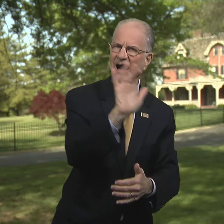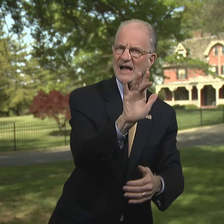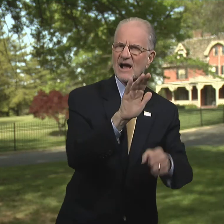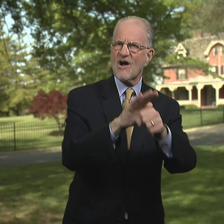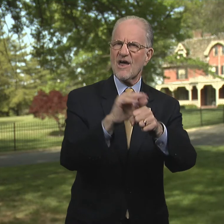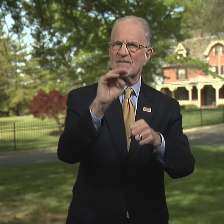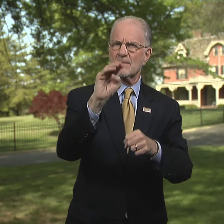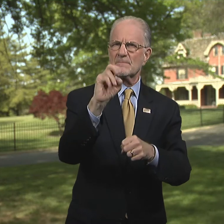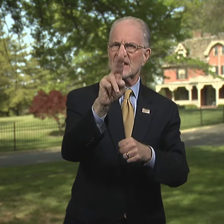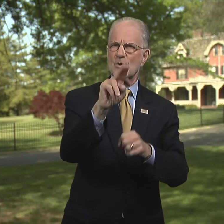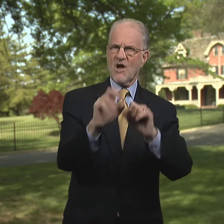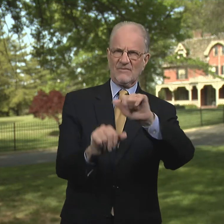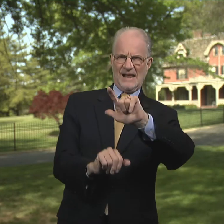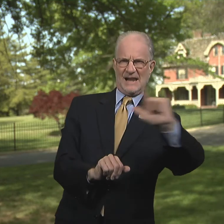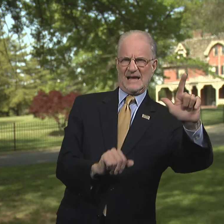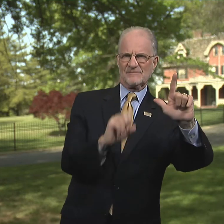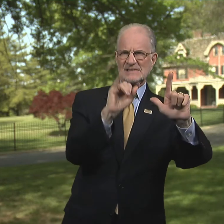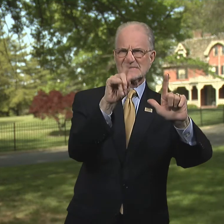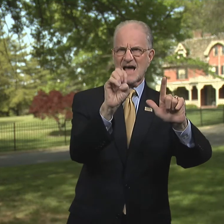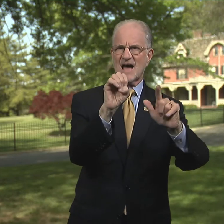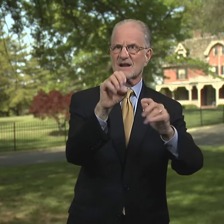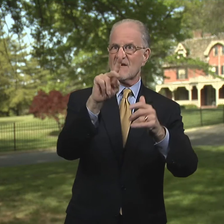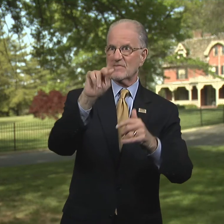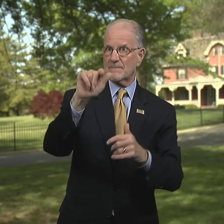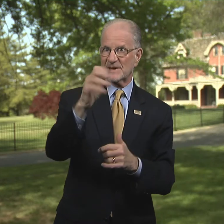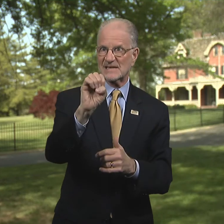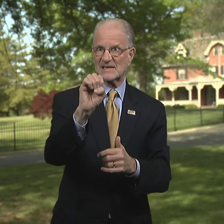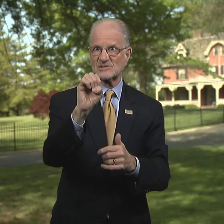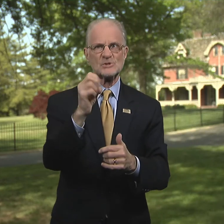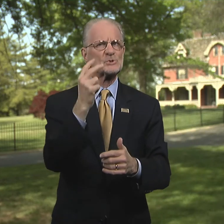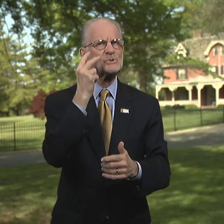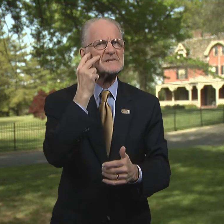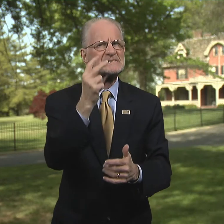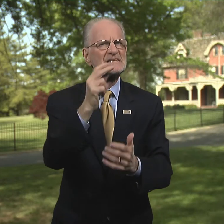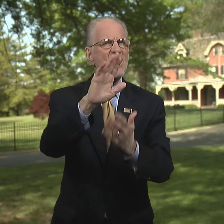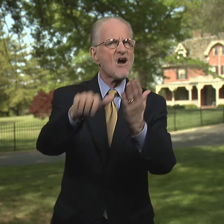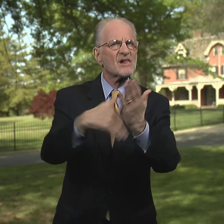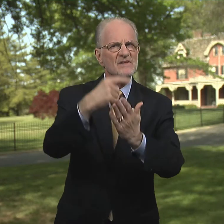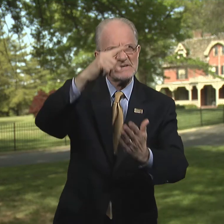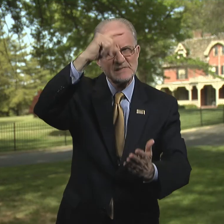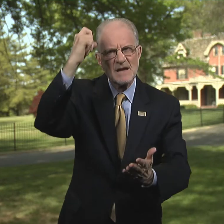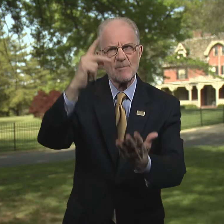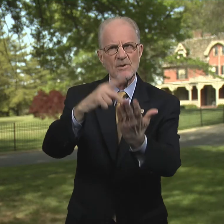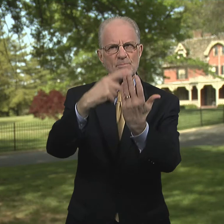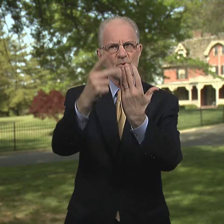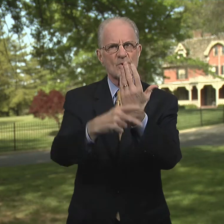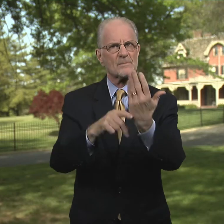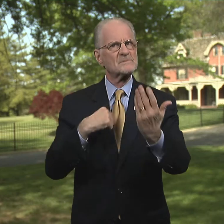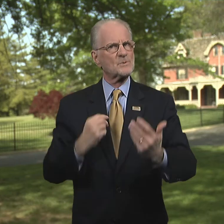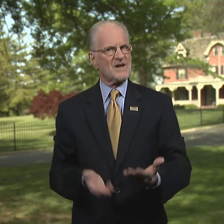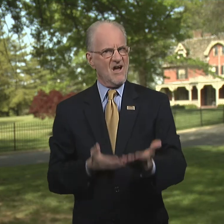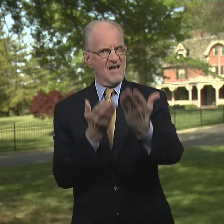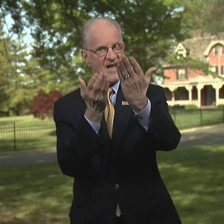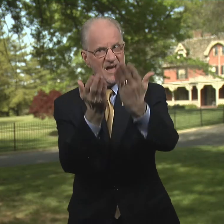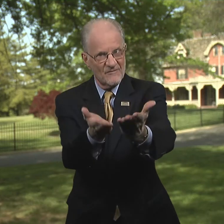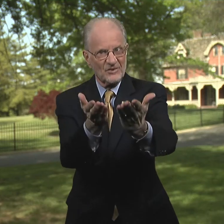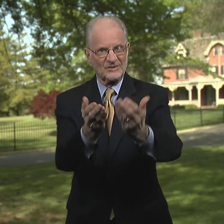Click on the menu on the left side of the page to see all the summer programs we are offering.